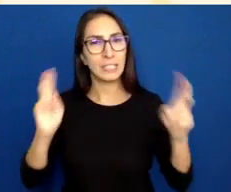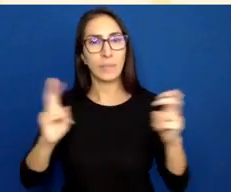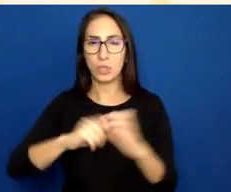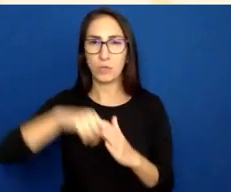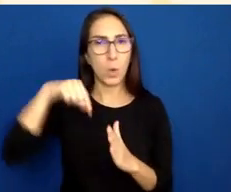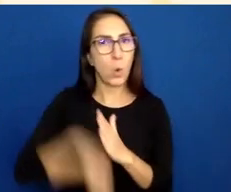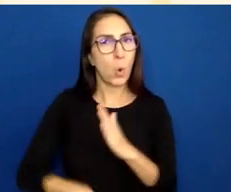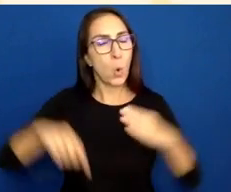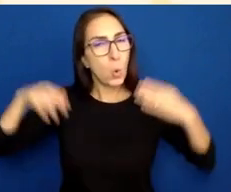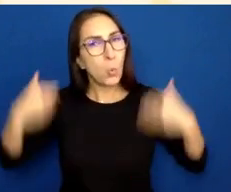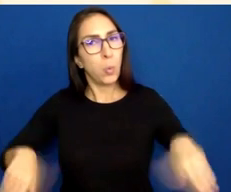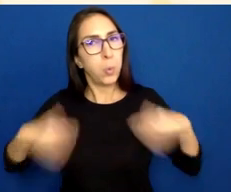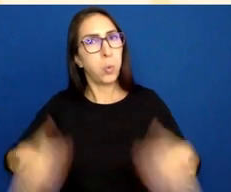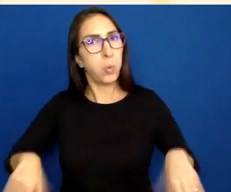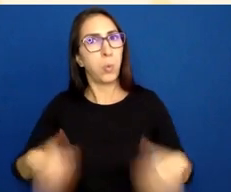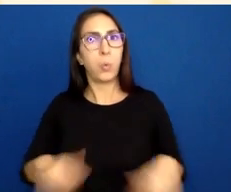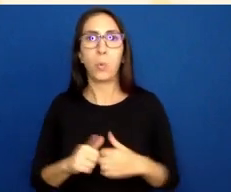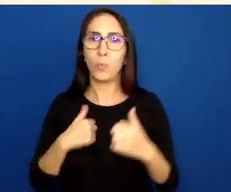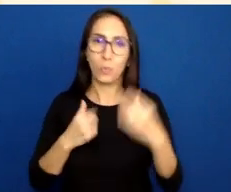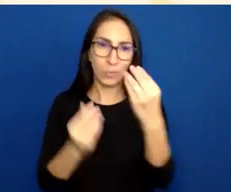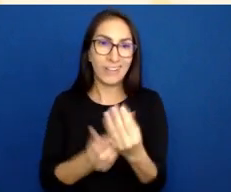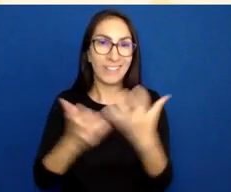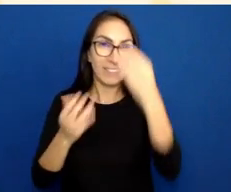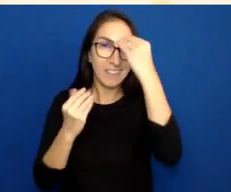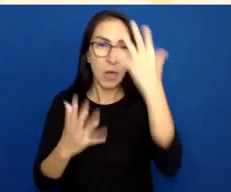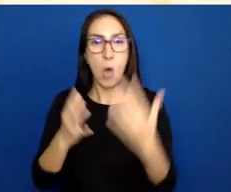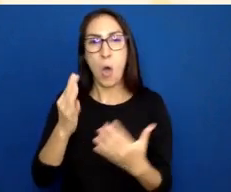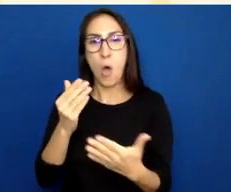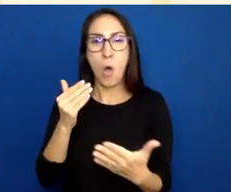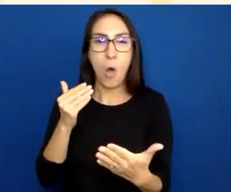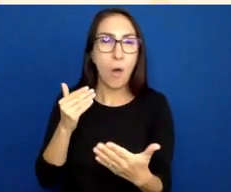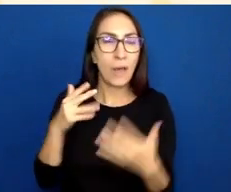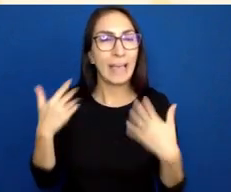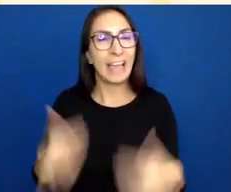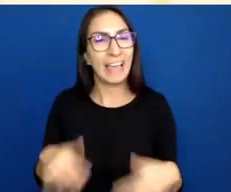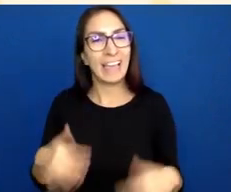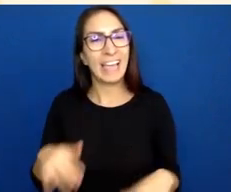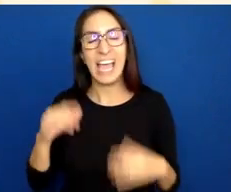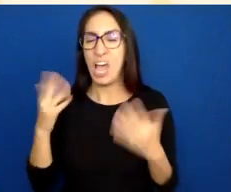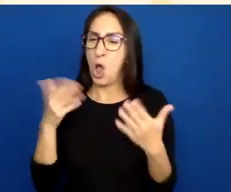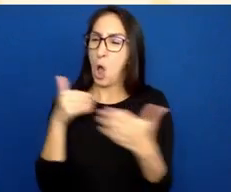It's almost like a WCAG in that it can feel really complex